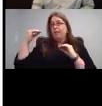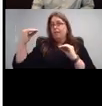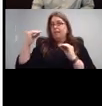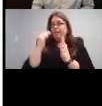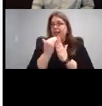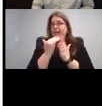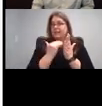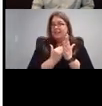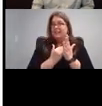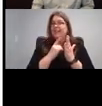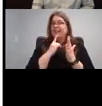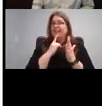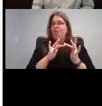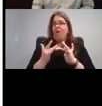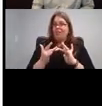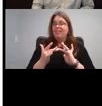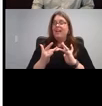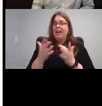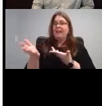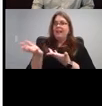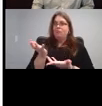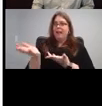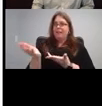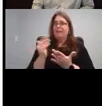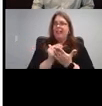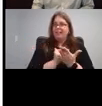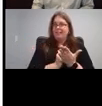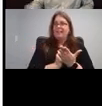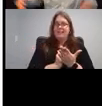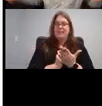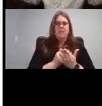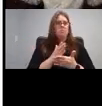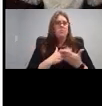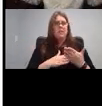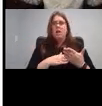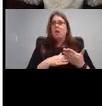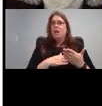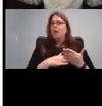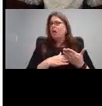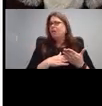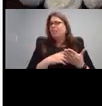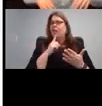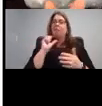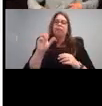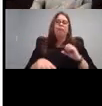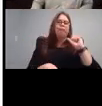lessons. So there are some websites out there that are just like here's a whole lot of vocabulary go practice.